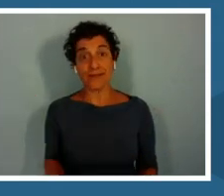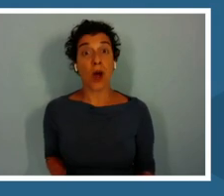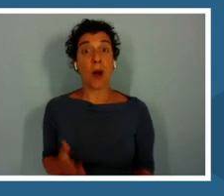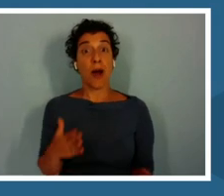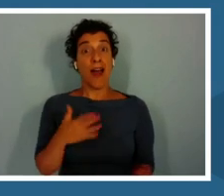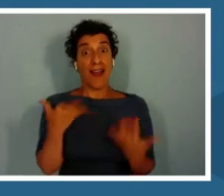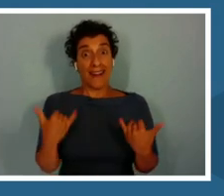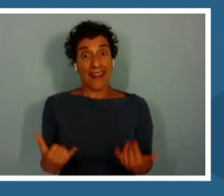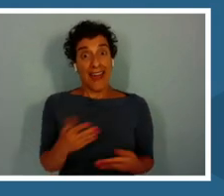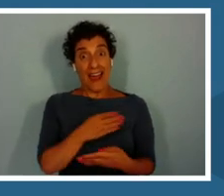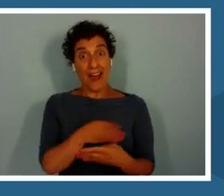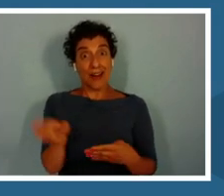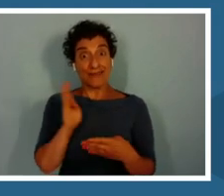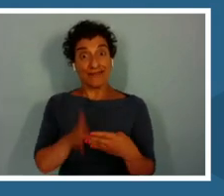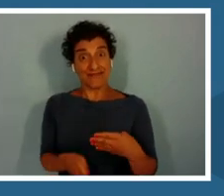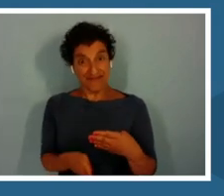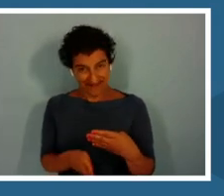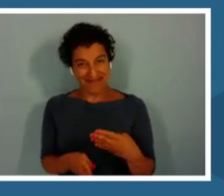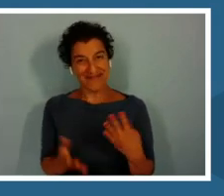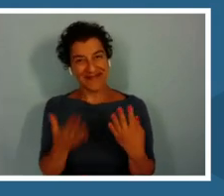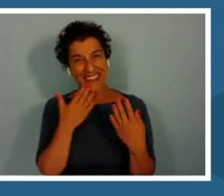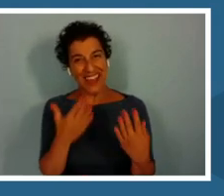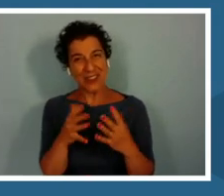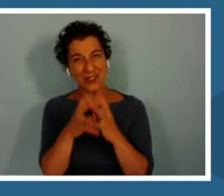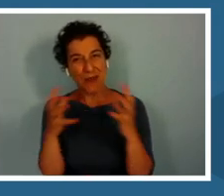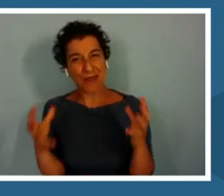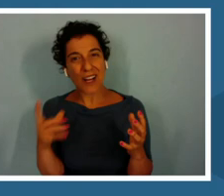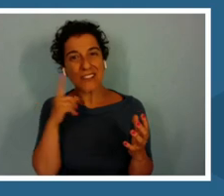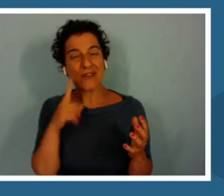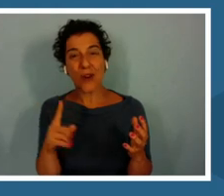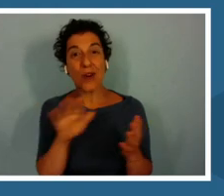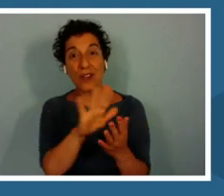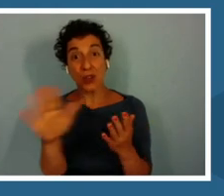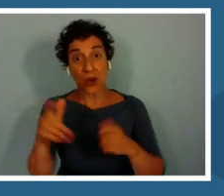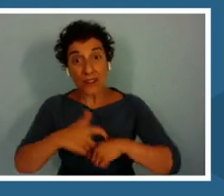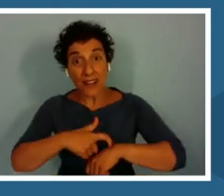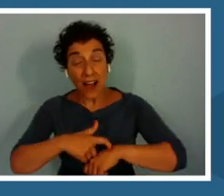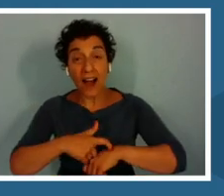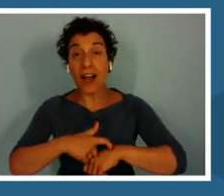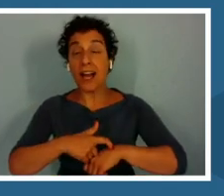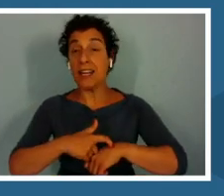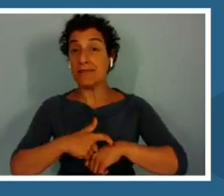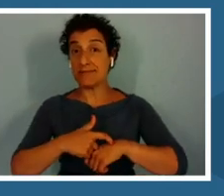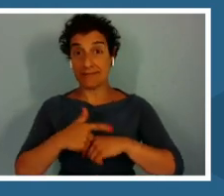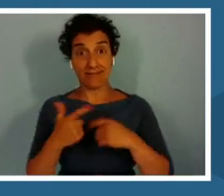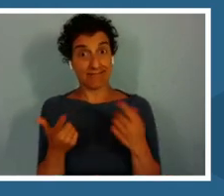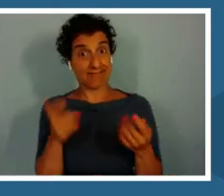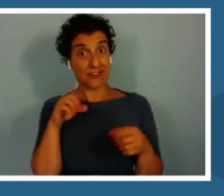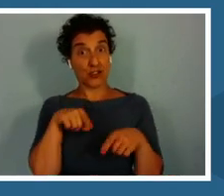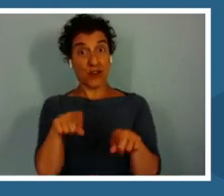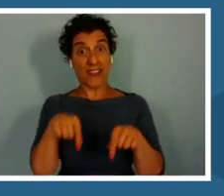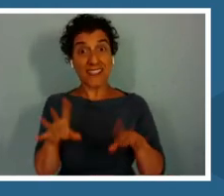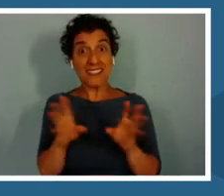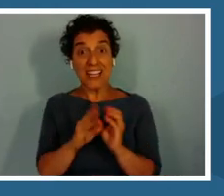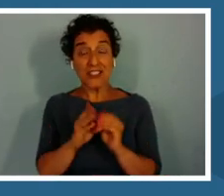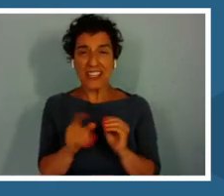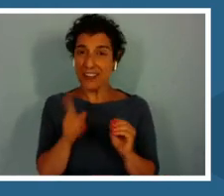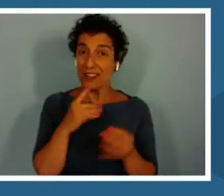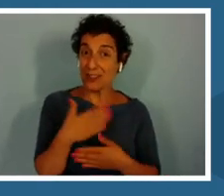Thank you again so much for your time in the session and I really appreciate your attendance